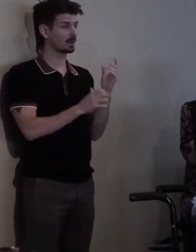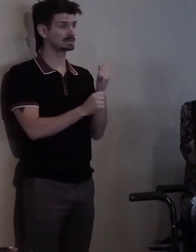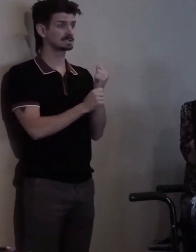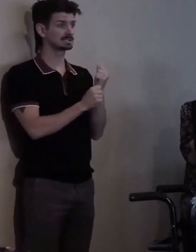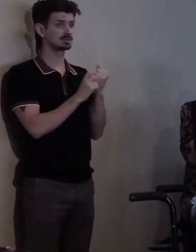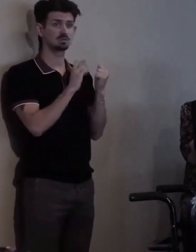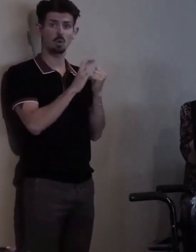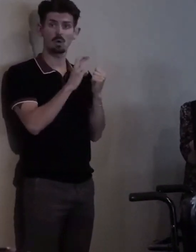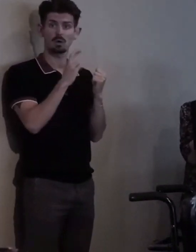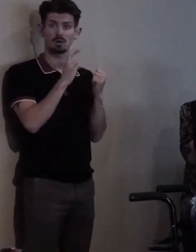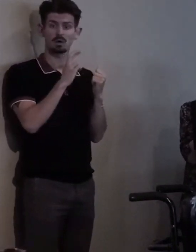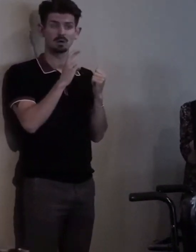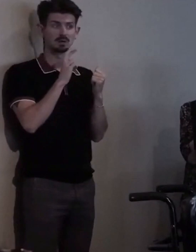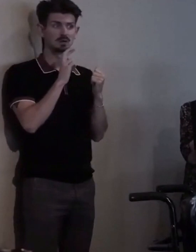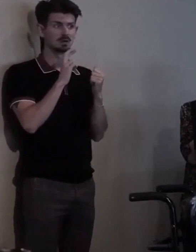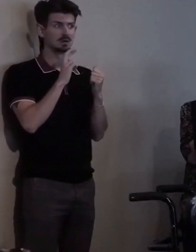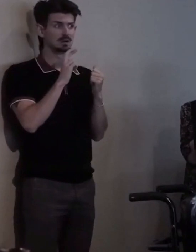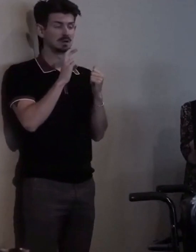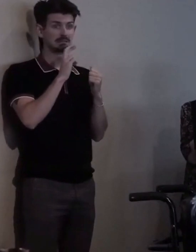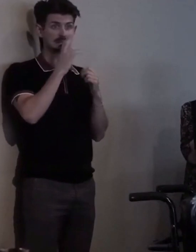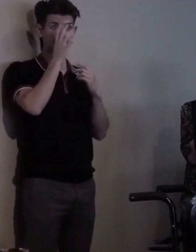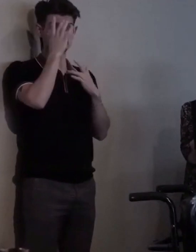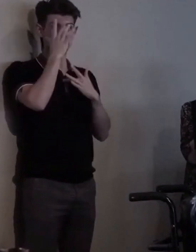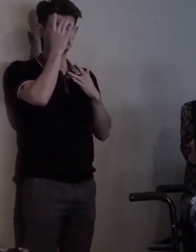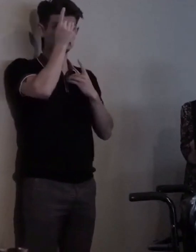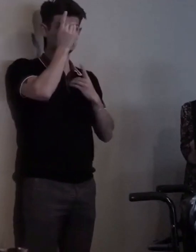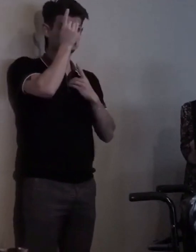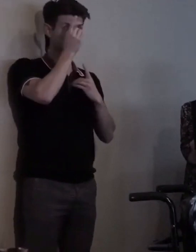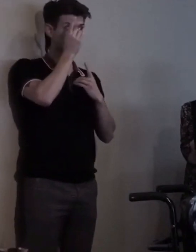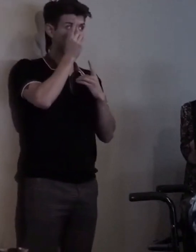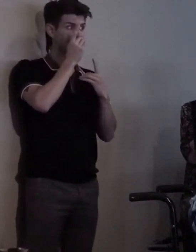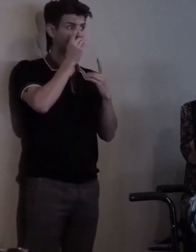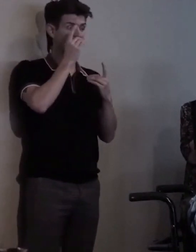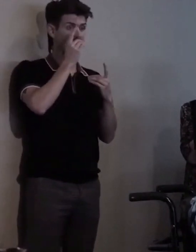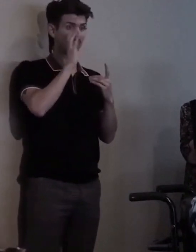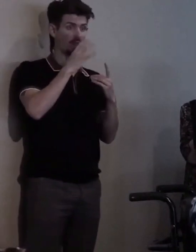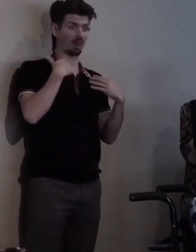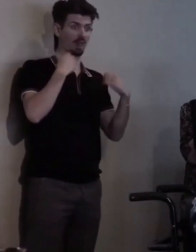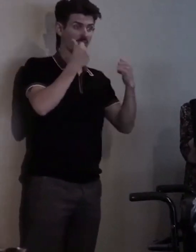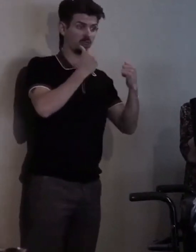that the school district didn't want the other kids to see,